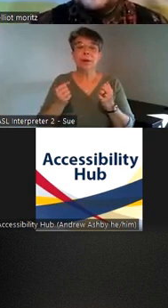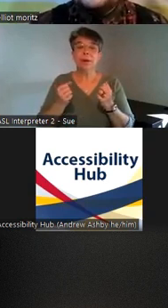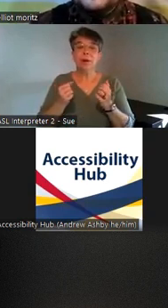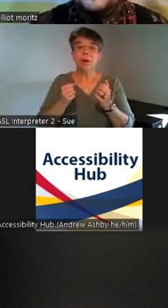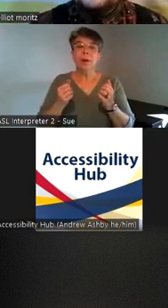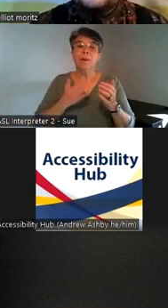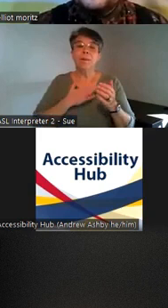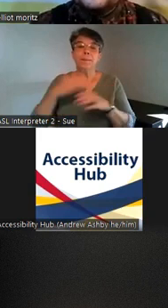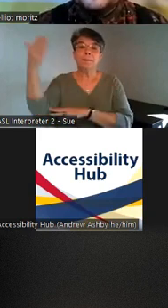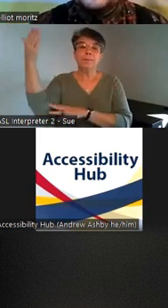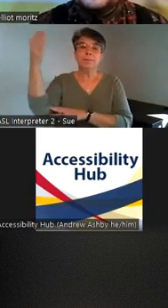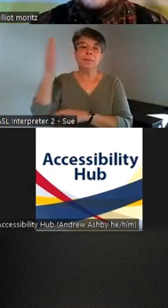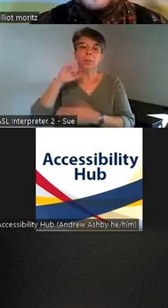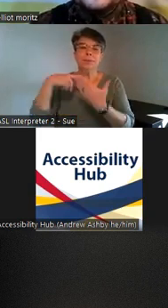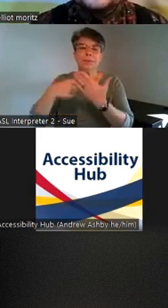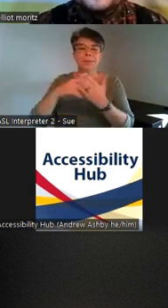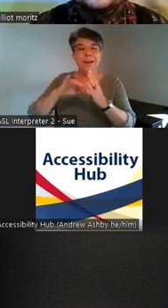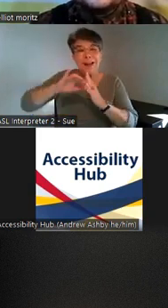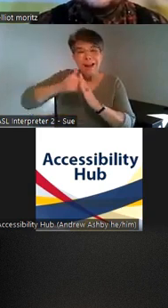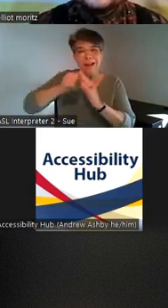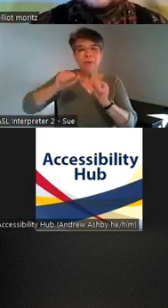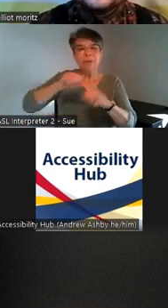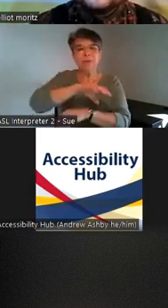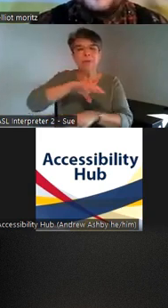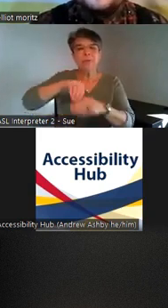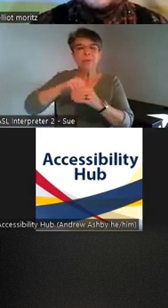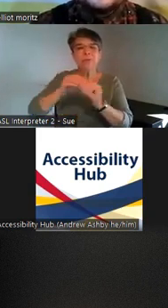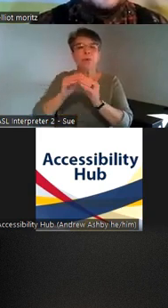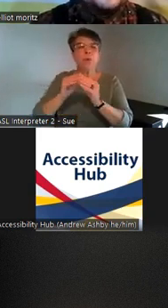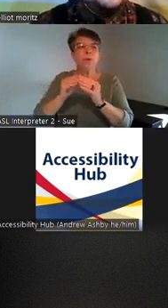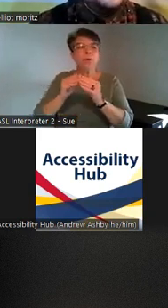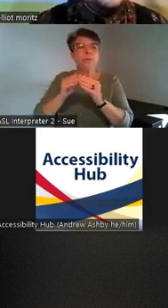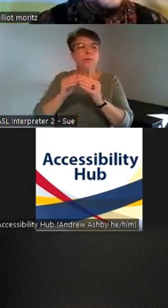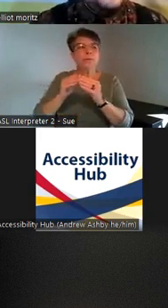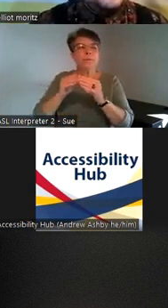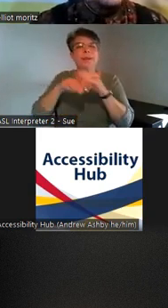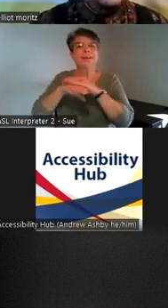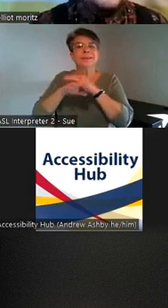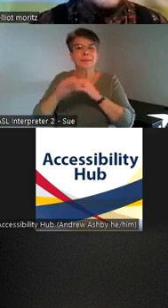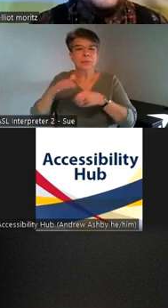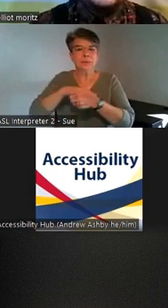we can make that a bit more of an inclusive space and some resources for that um before I get going